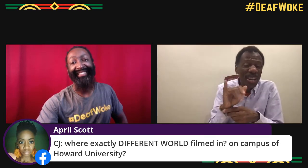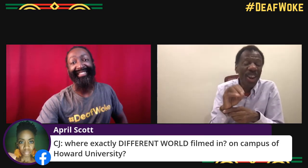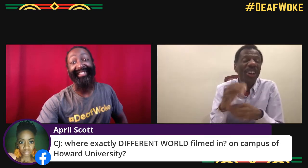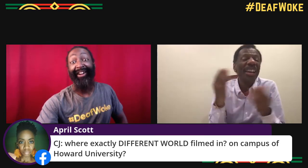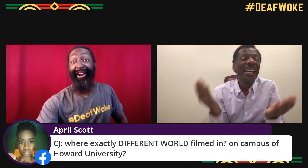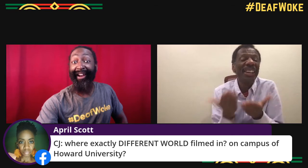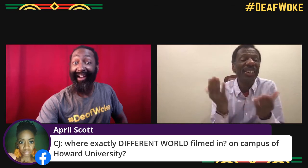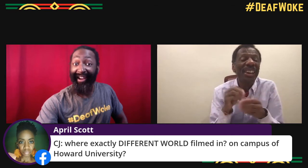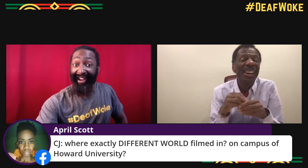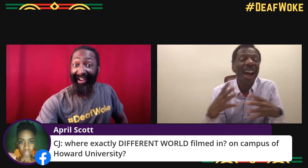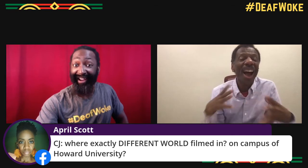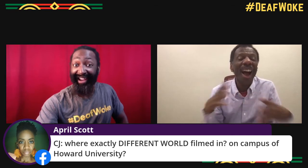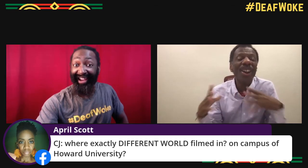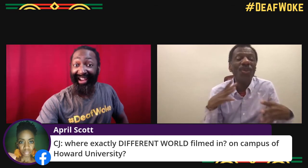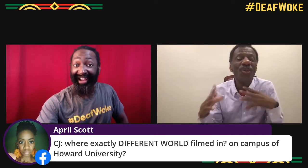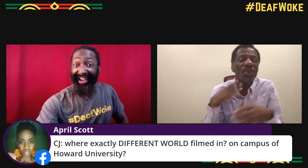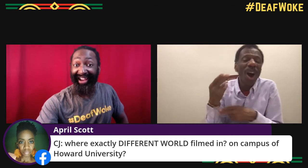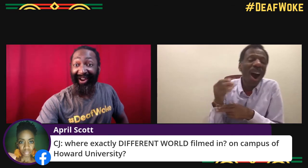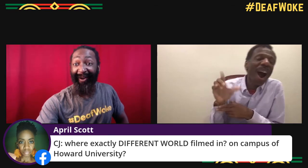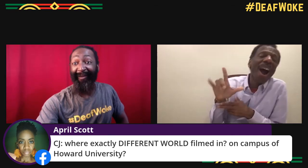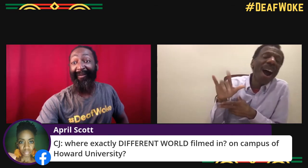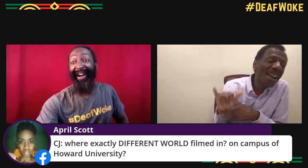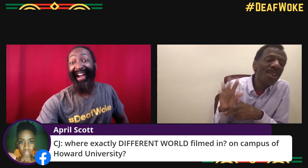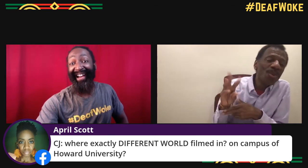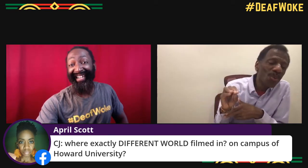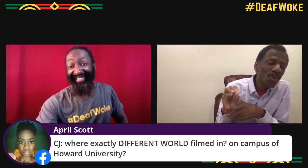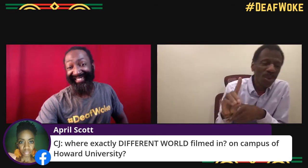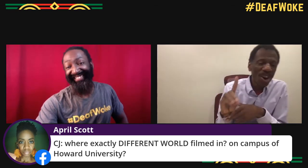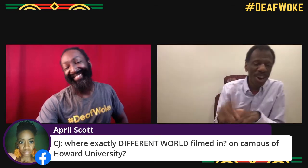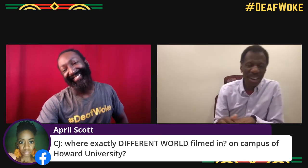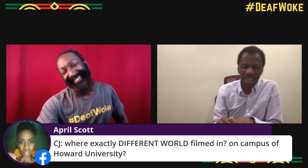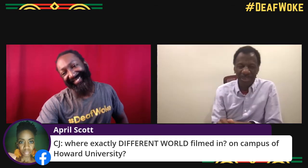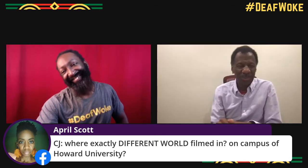That whole film was in Hollywood, filmed in Hollywood.